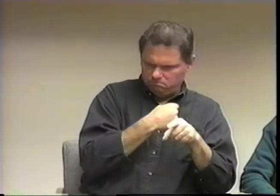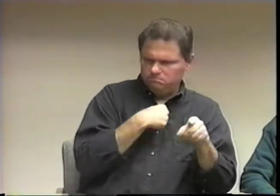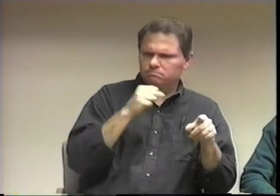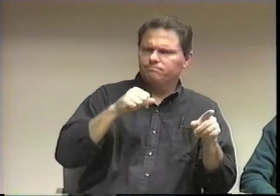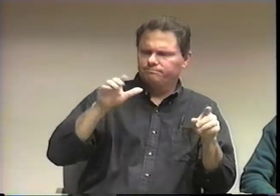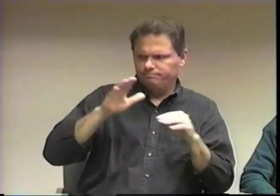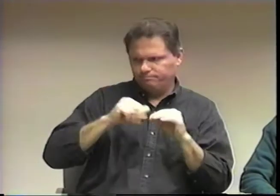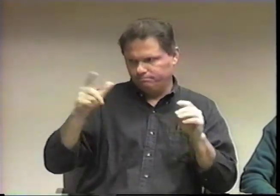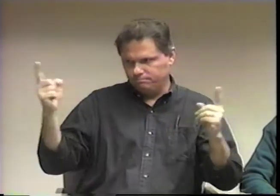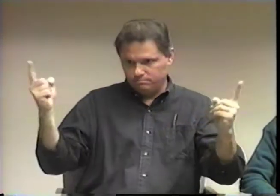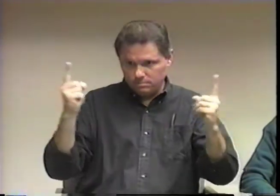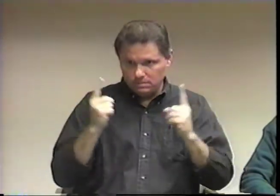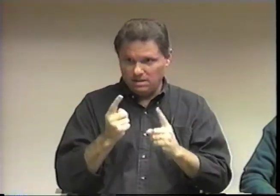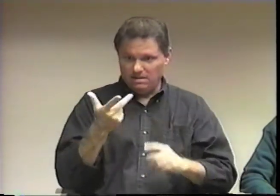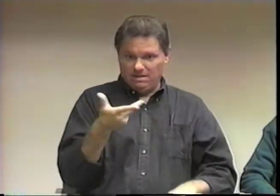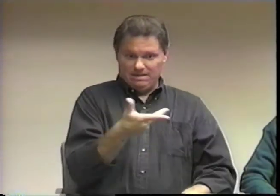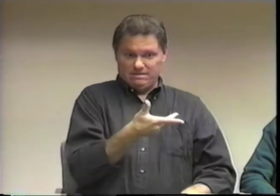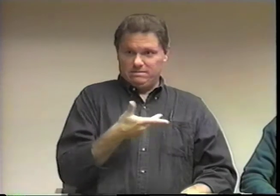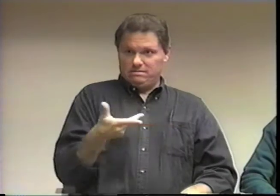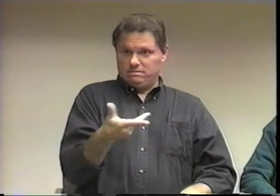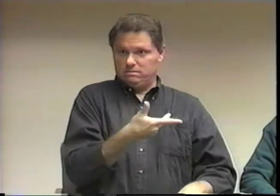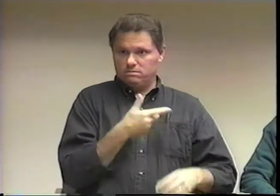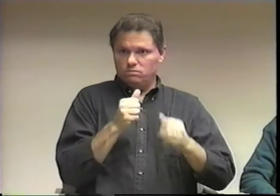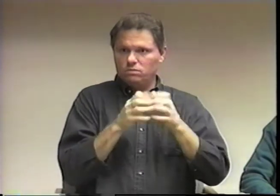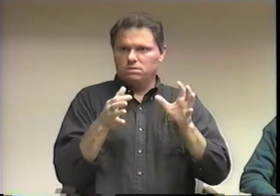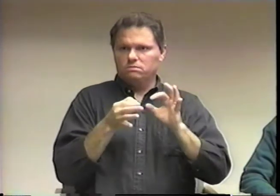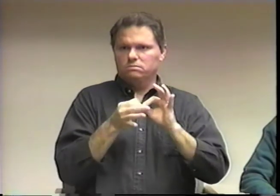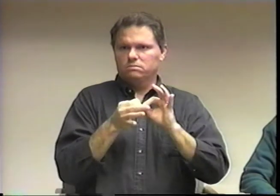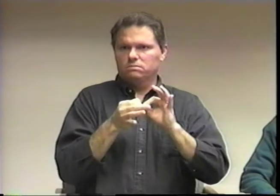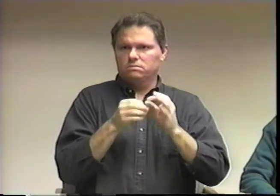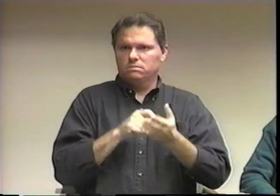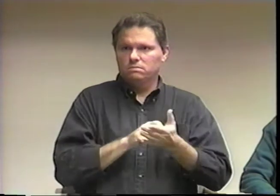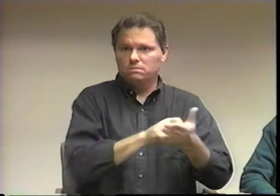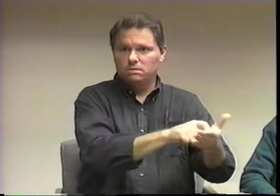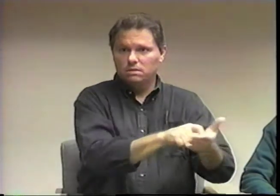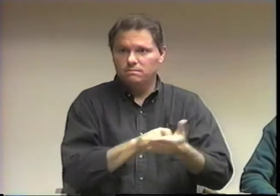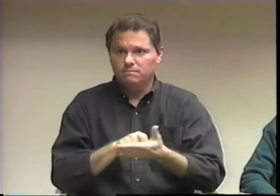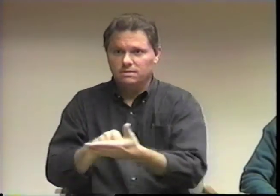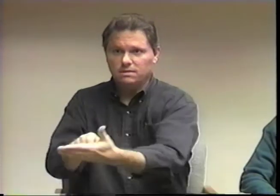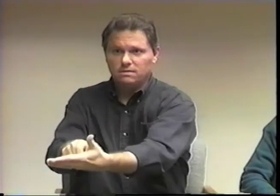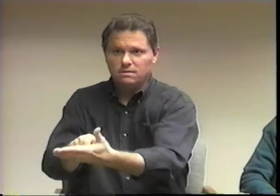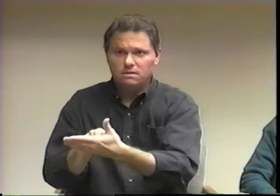because there was mis-communication happening and I was missing information.